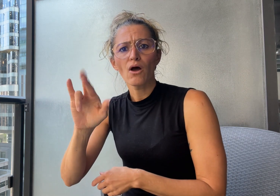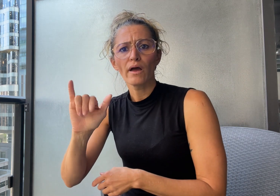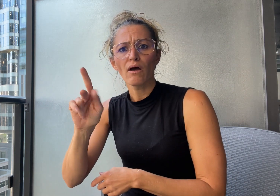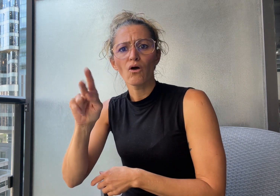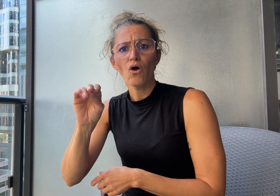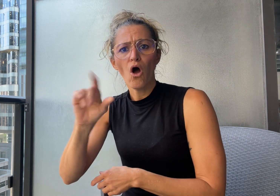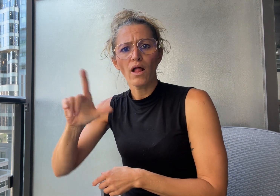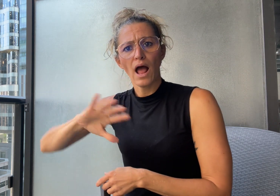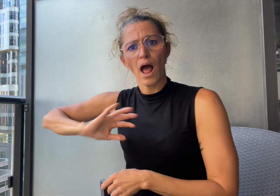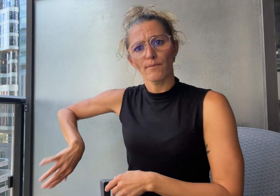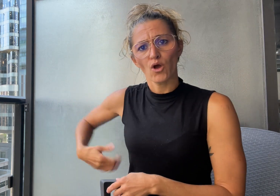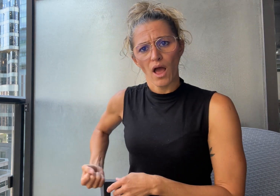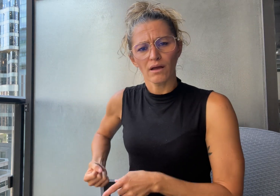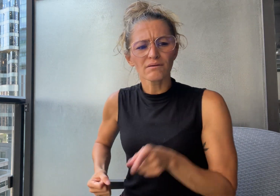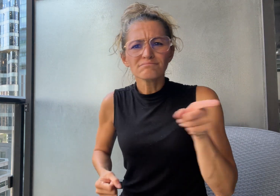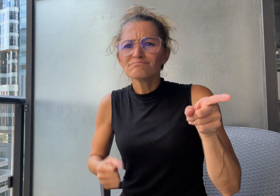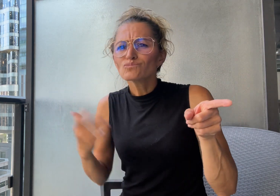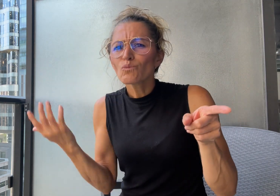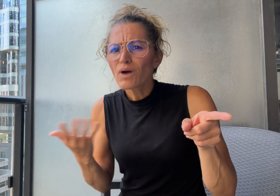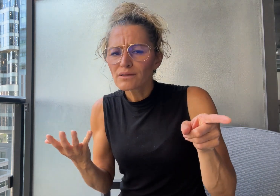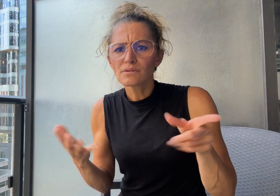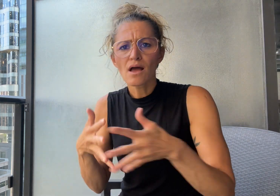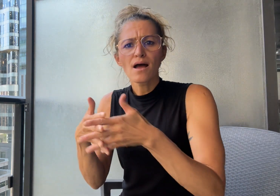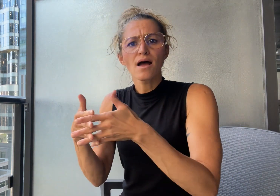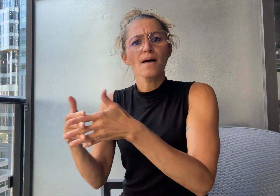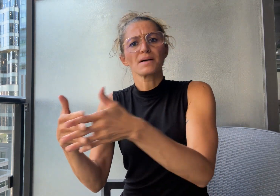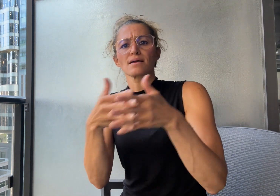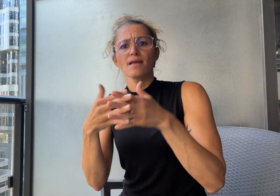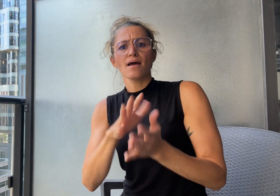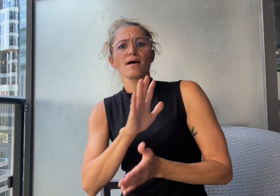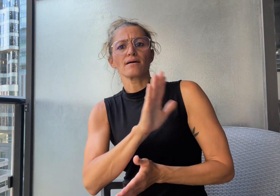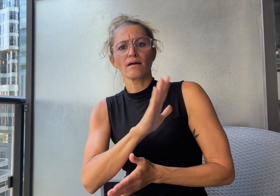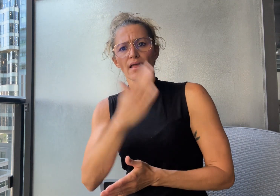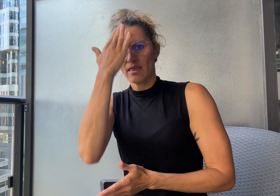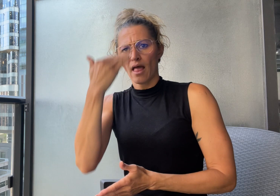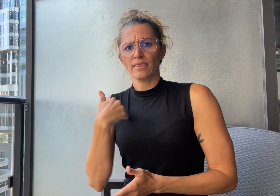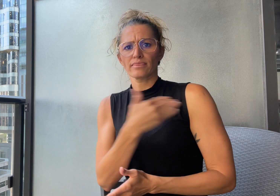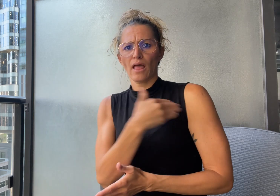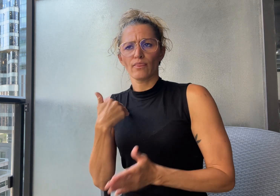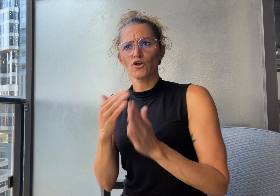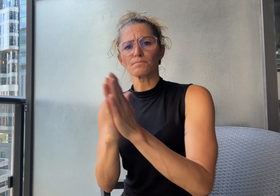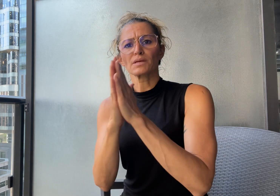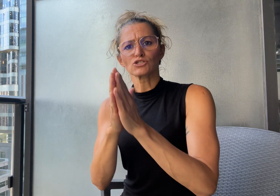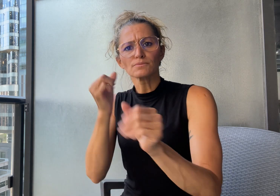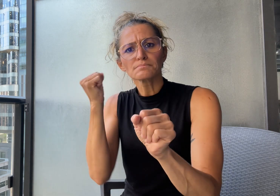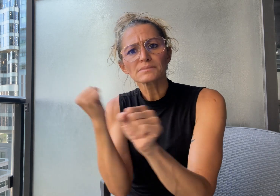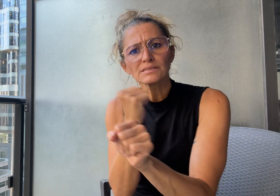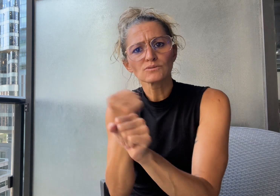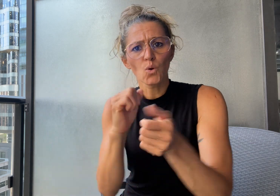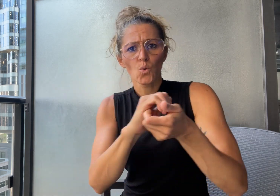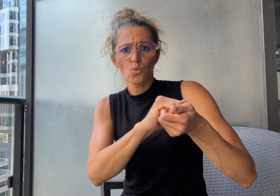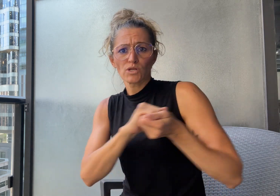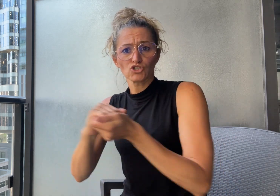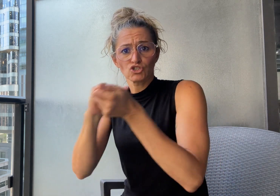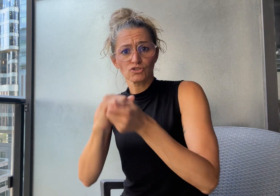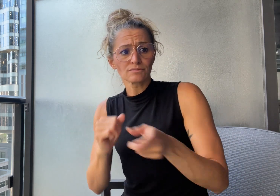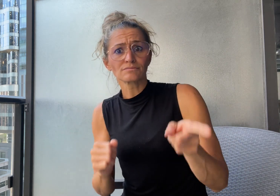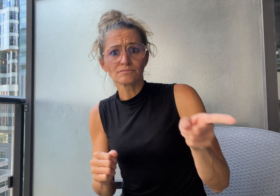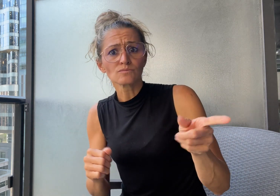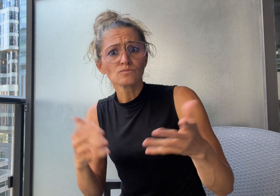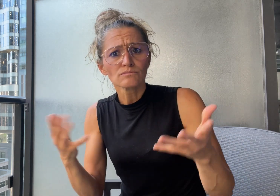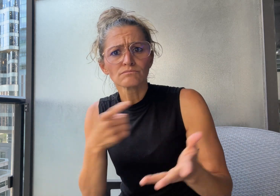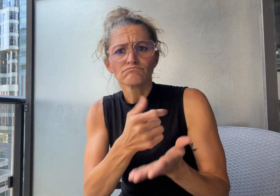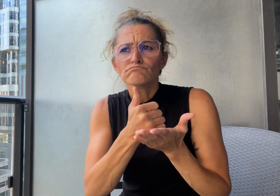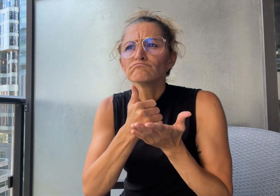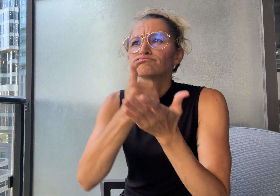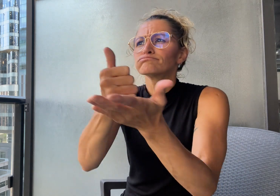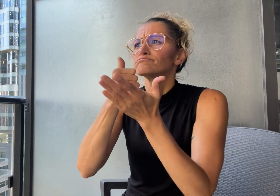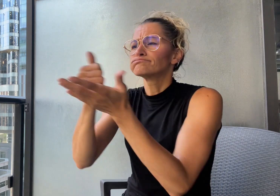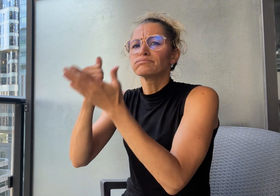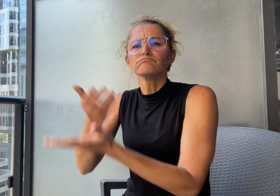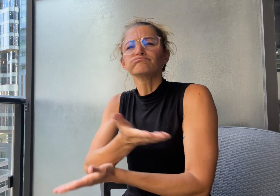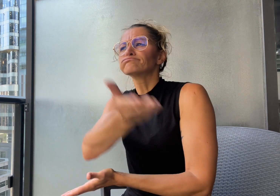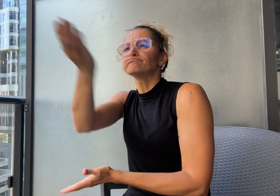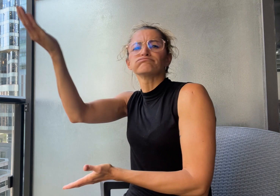Catholic Mission organization serving underprivileged people